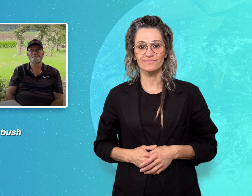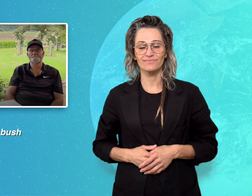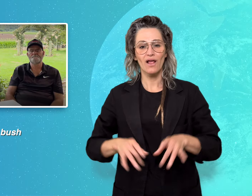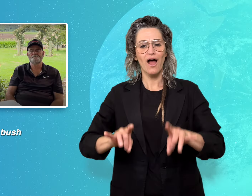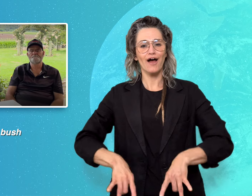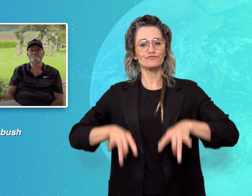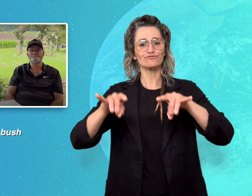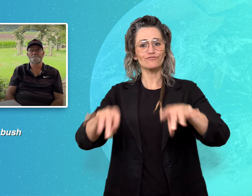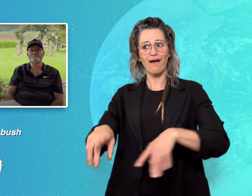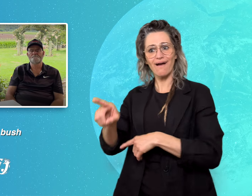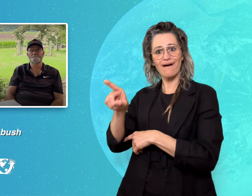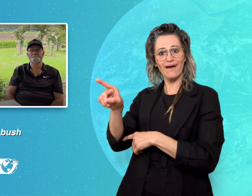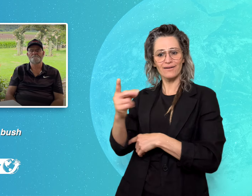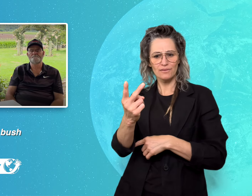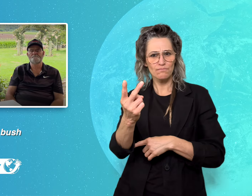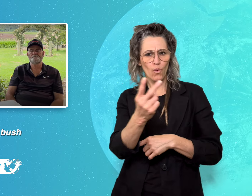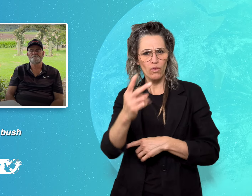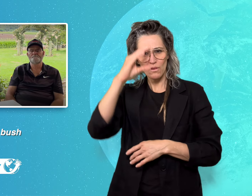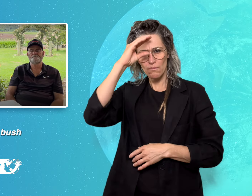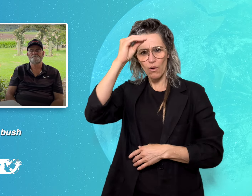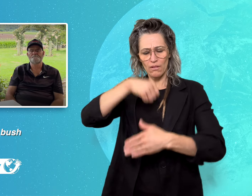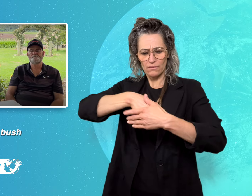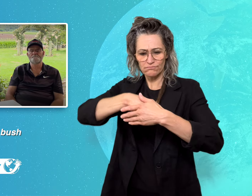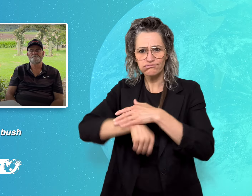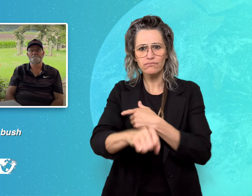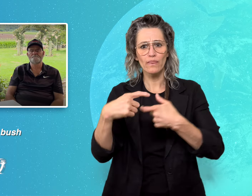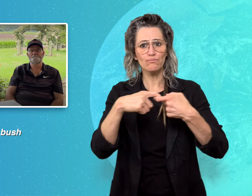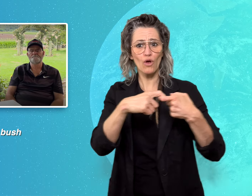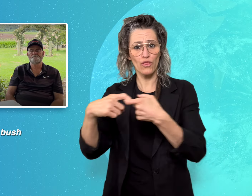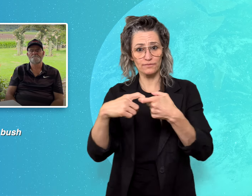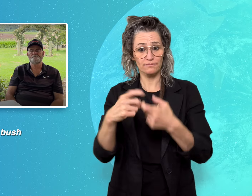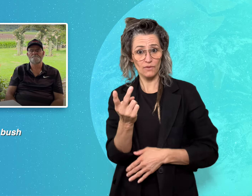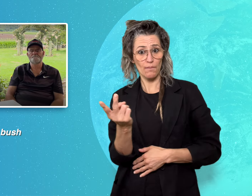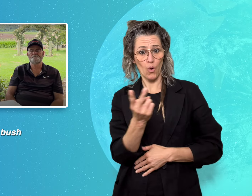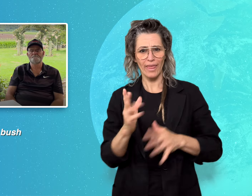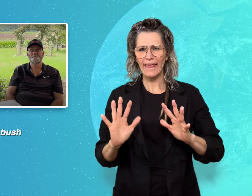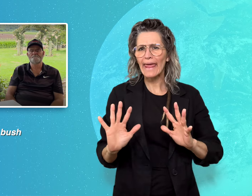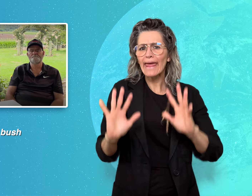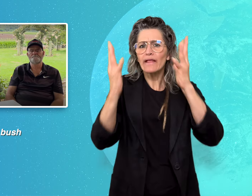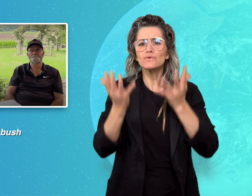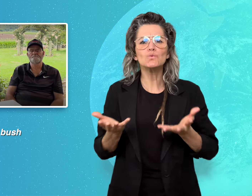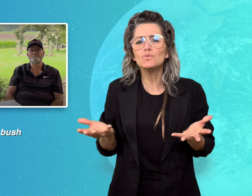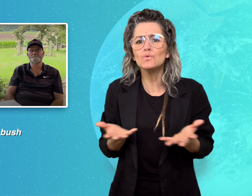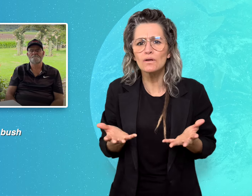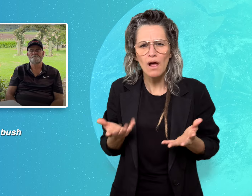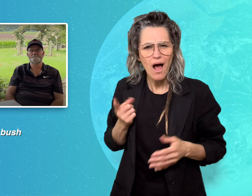Brothers from the bush